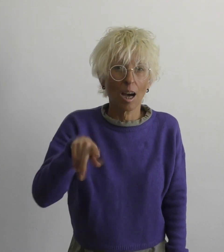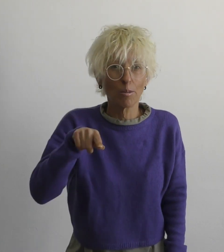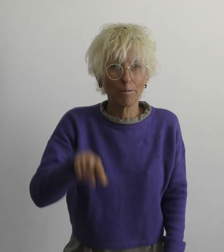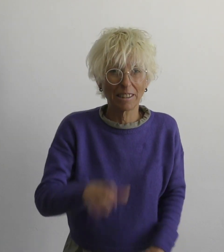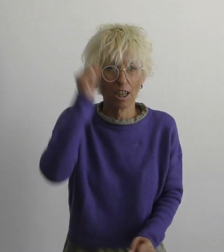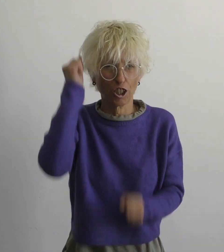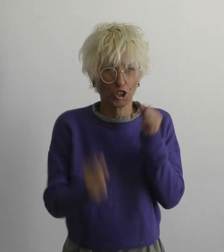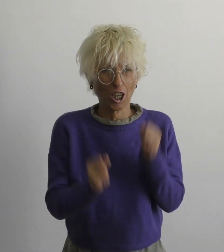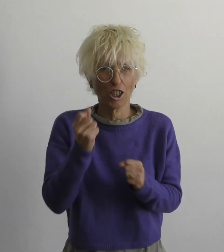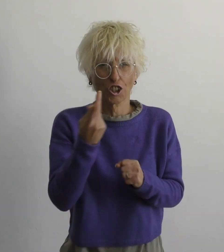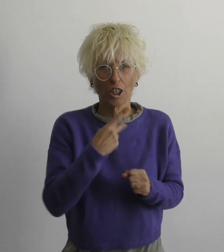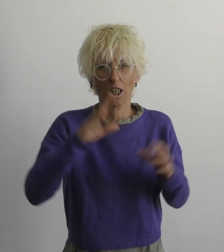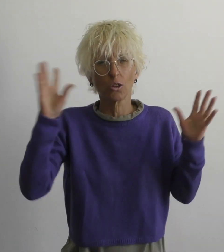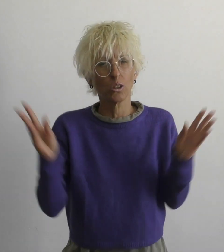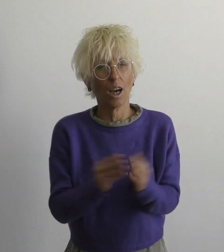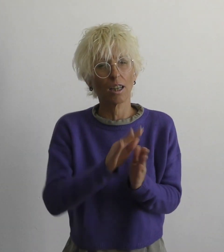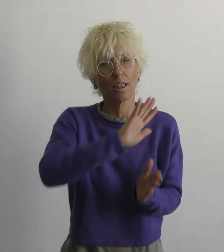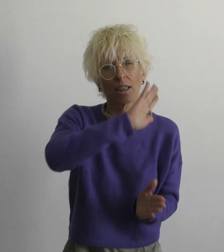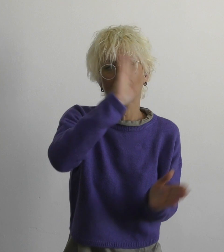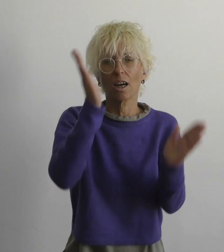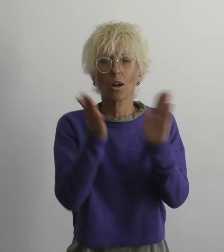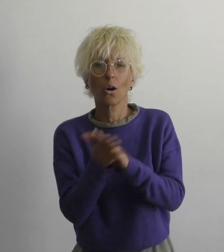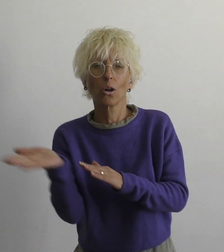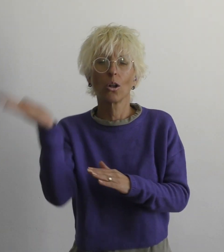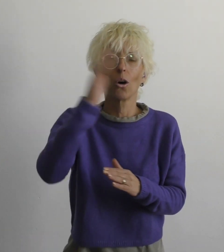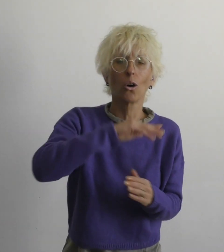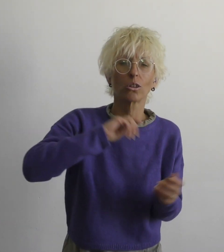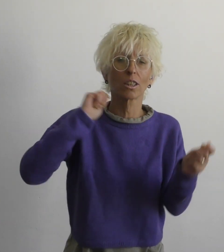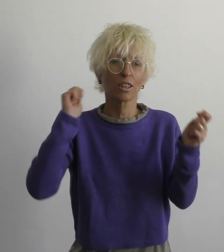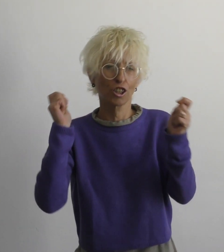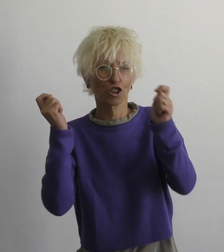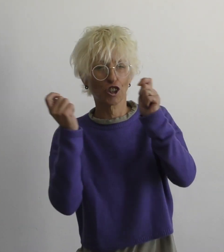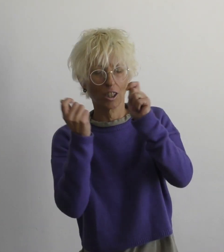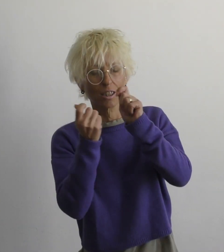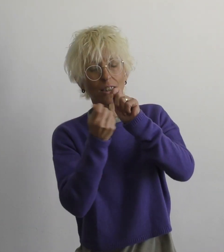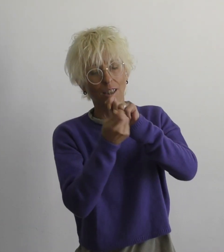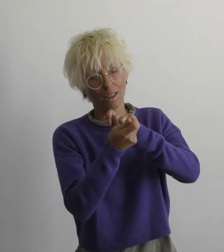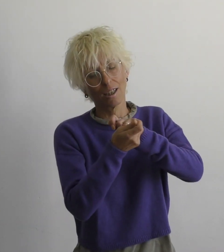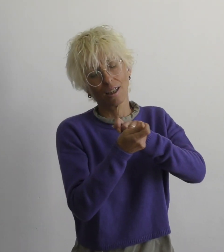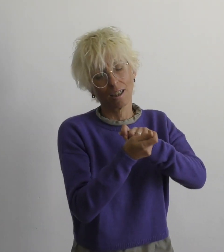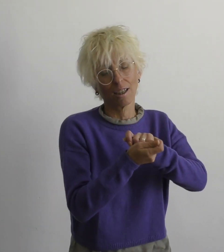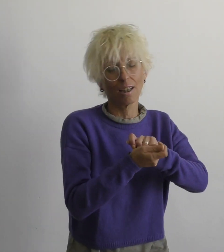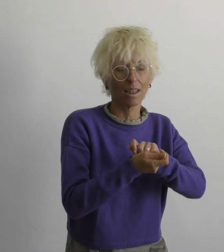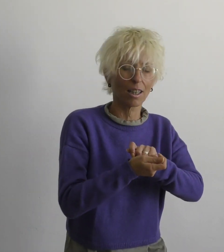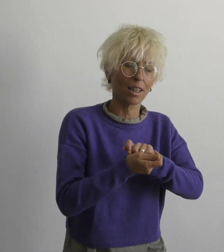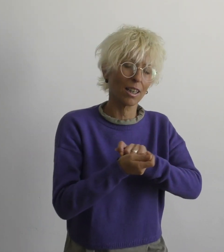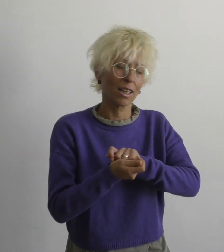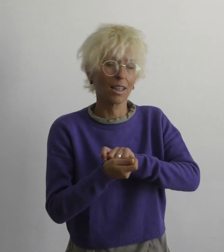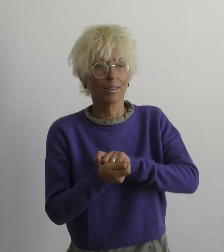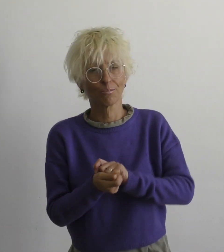Even if it's hard Both of us together will change everything